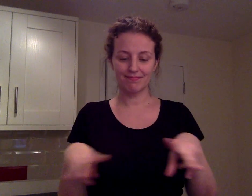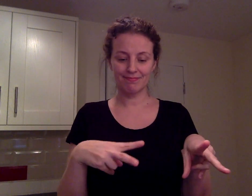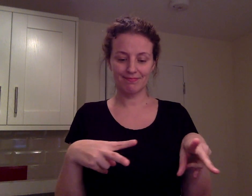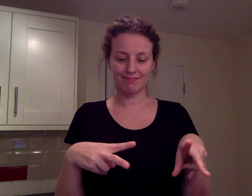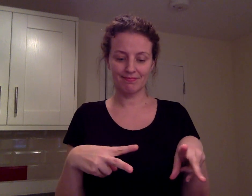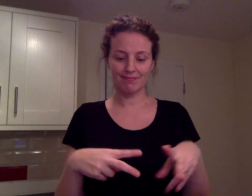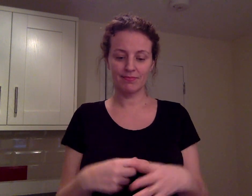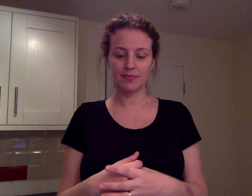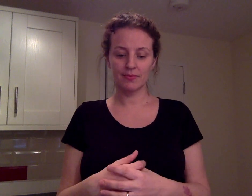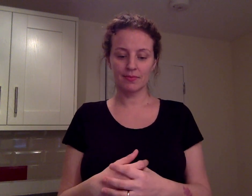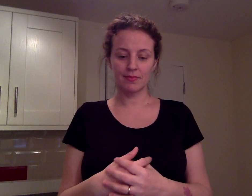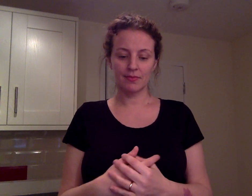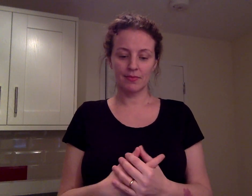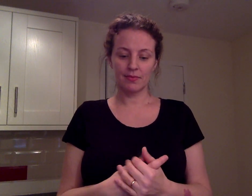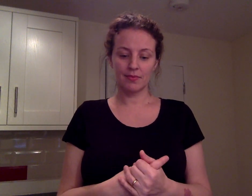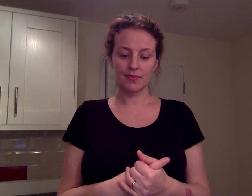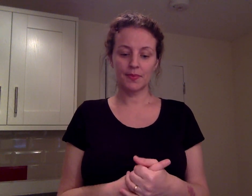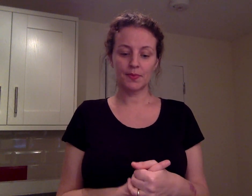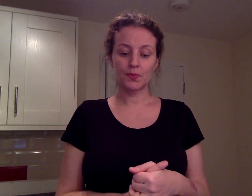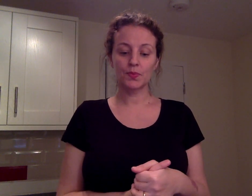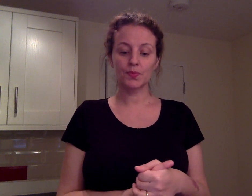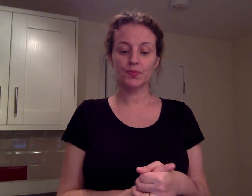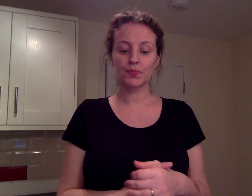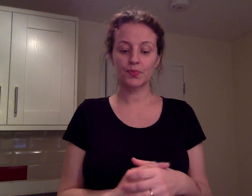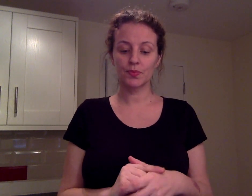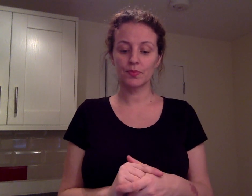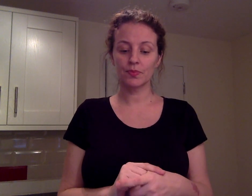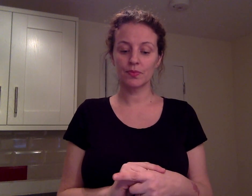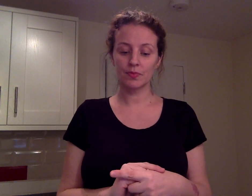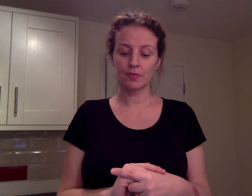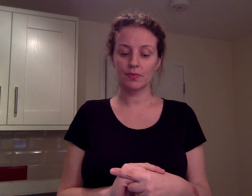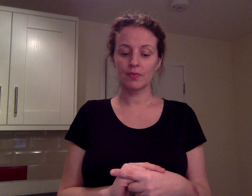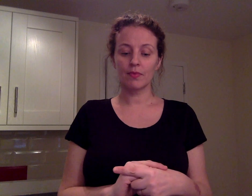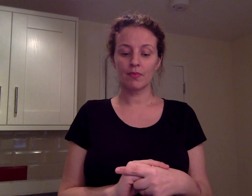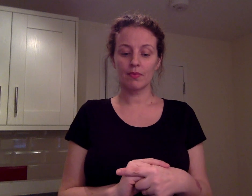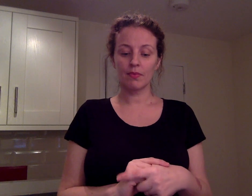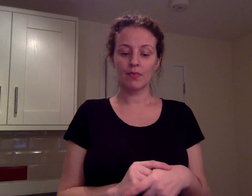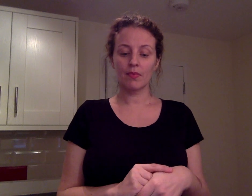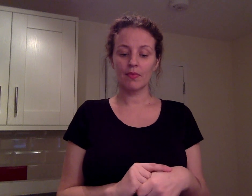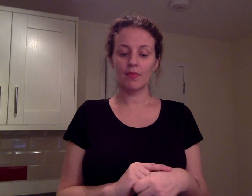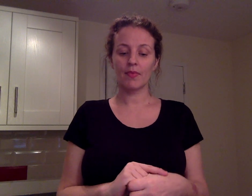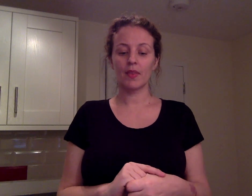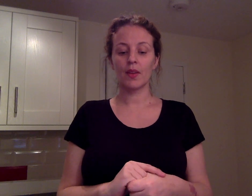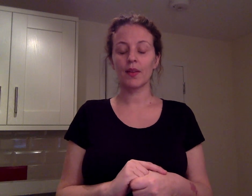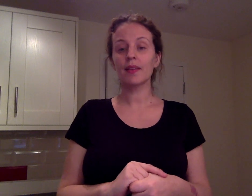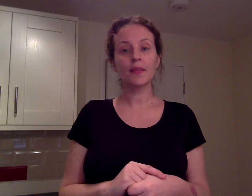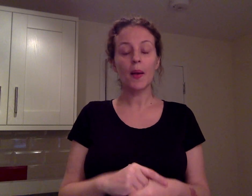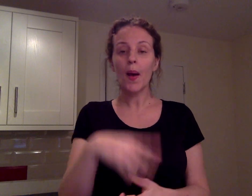Is it possible to join online?